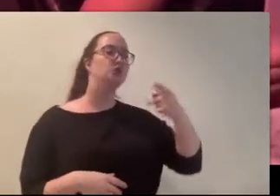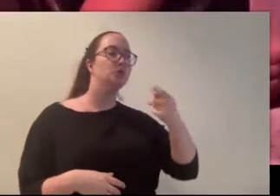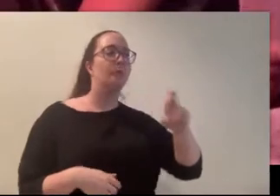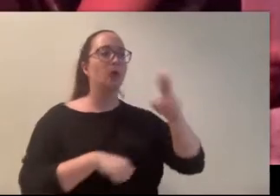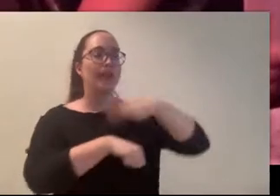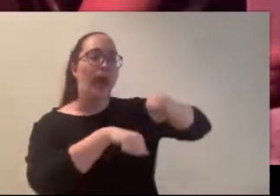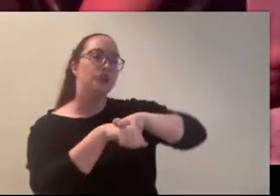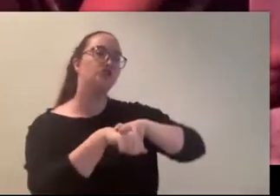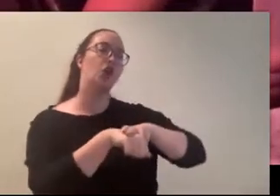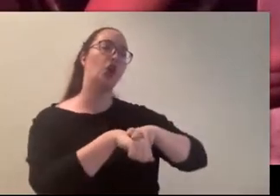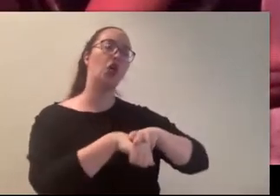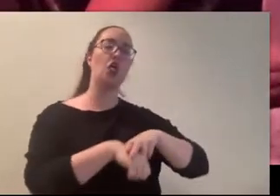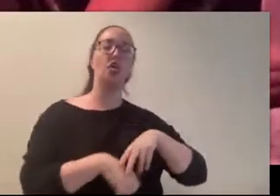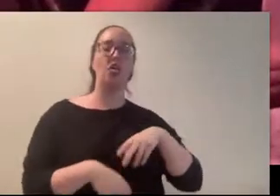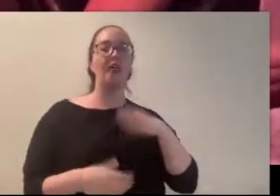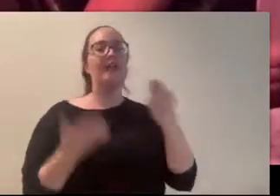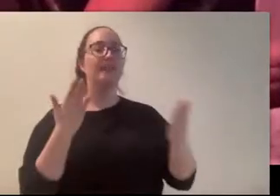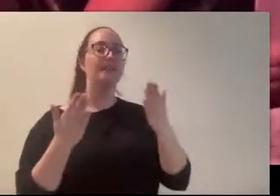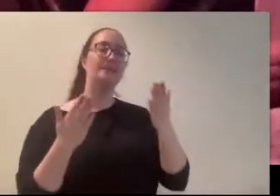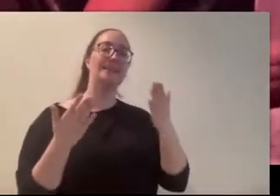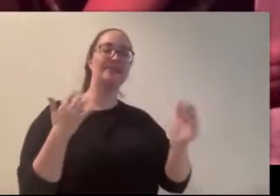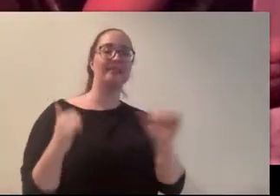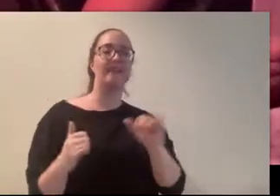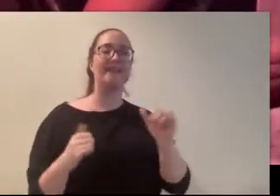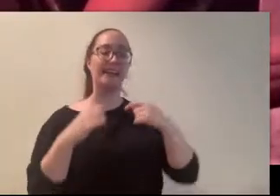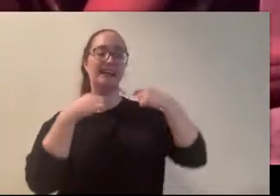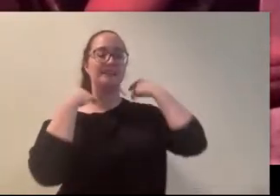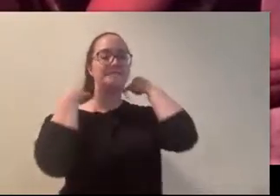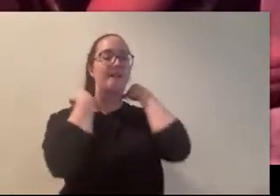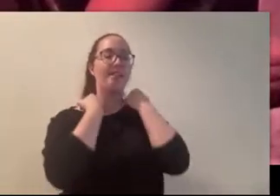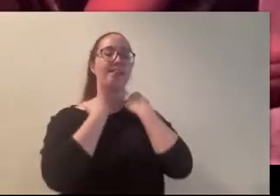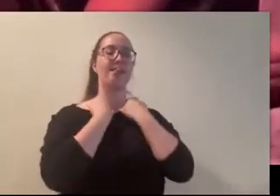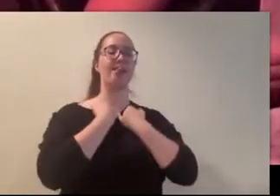her favorite holiday (carly) she has the spike necklace and, you know the dark makeup. (Thomas)